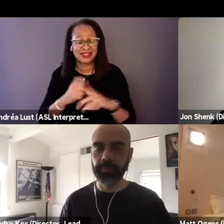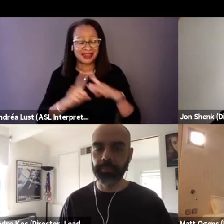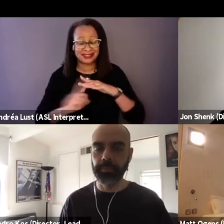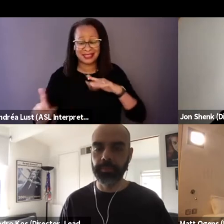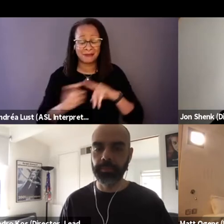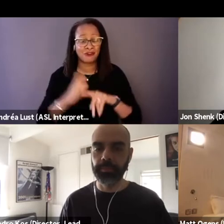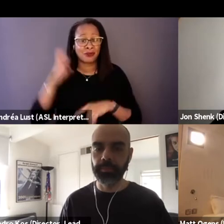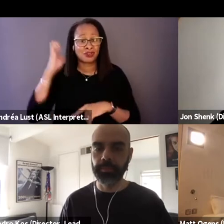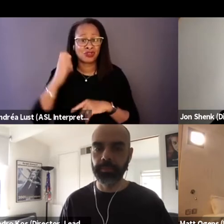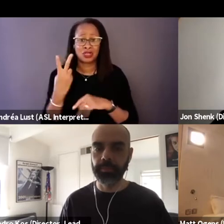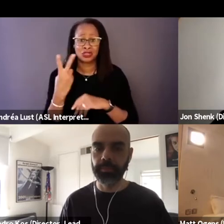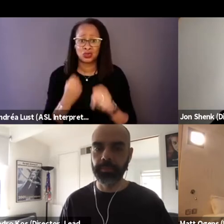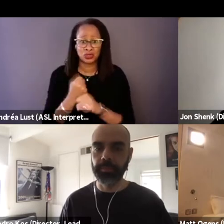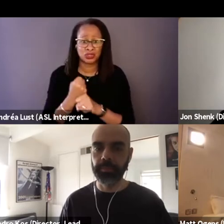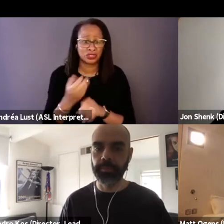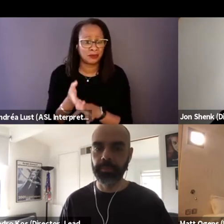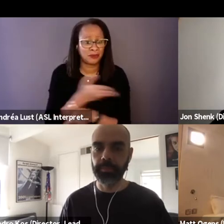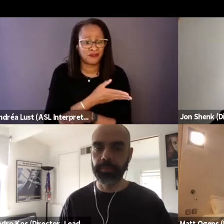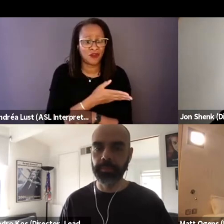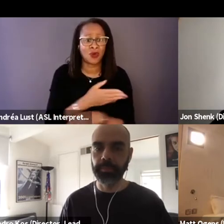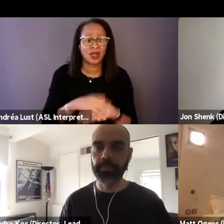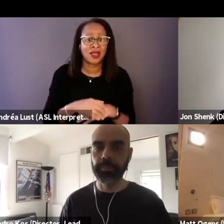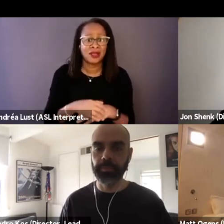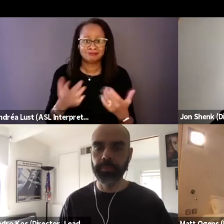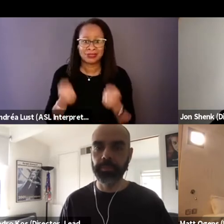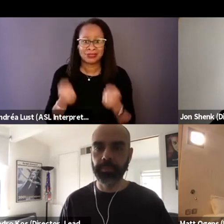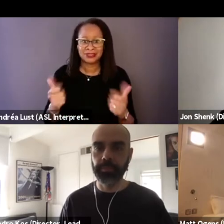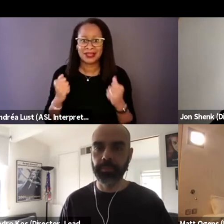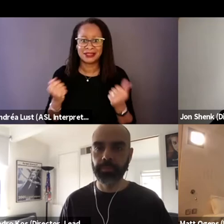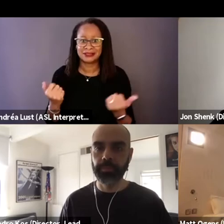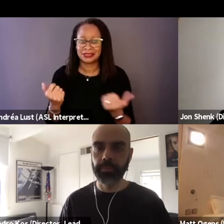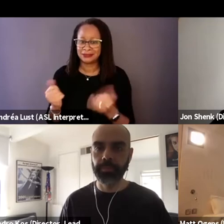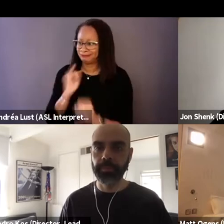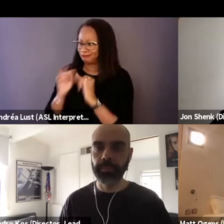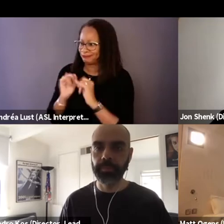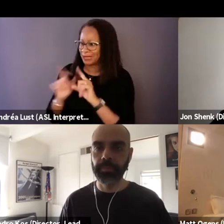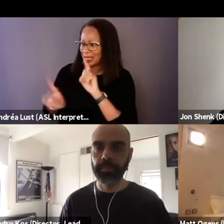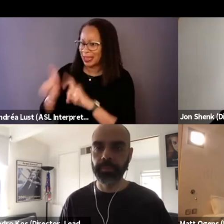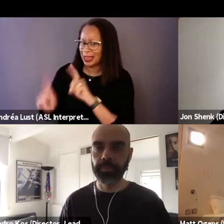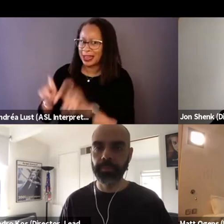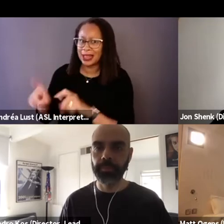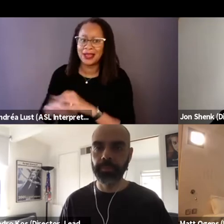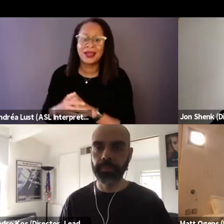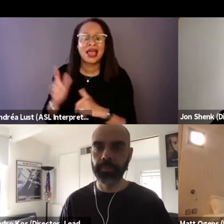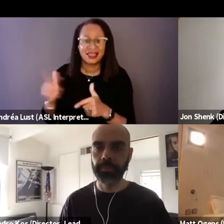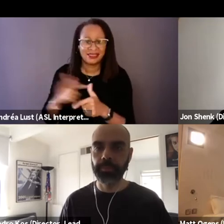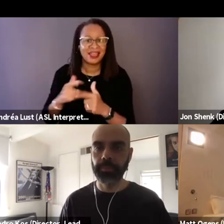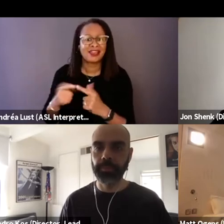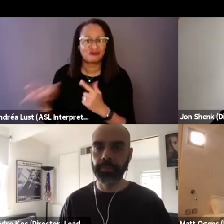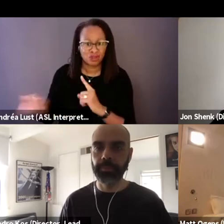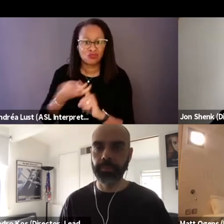two years before they had suddenly to interrogate them and then to recruit them and to the U.S.